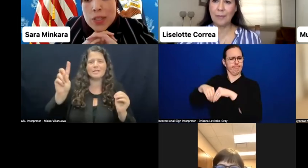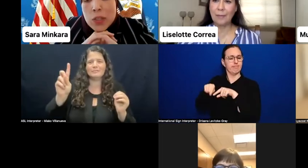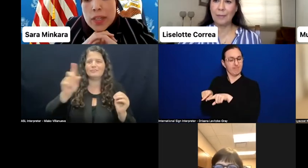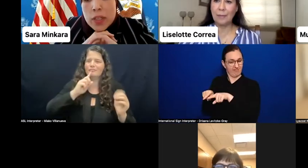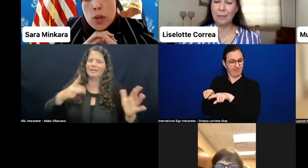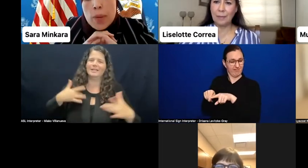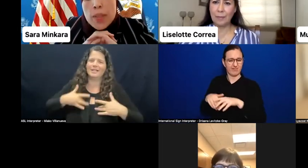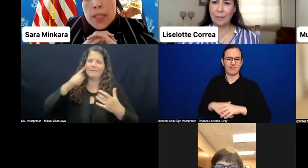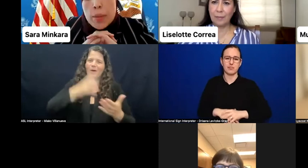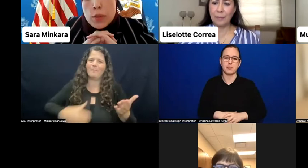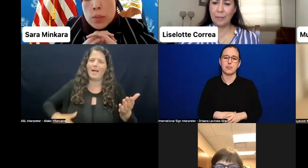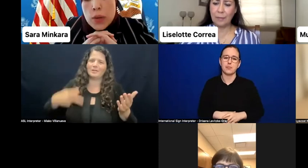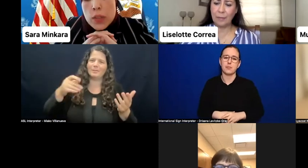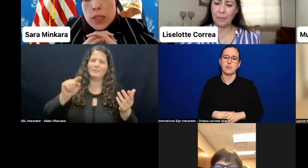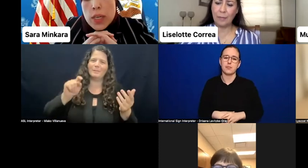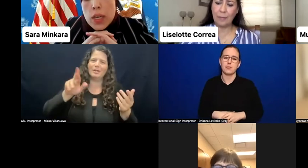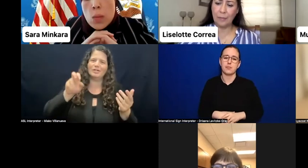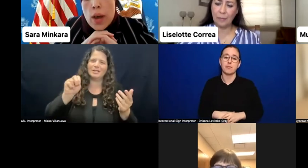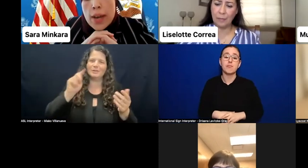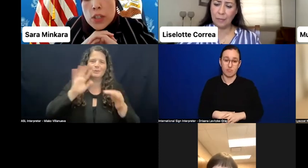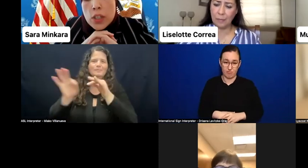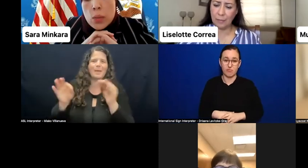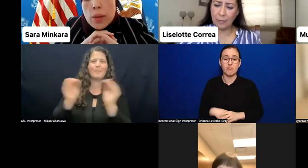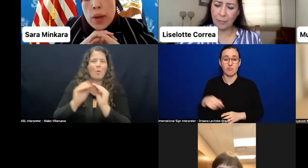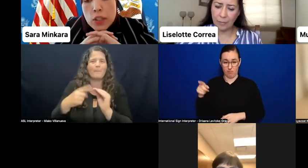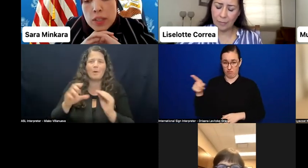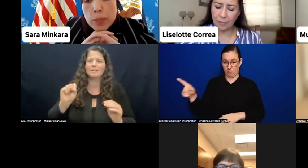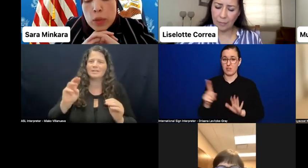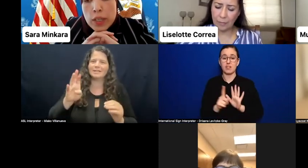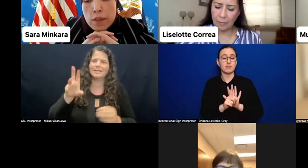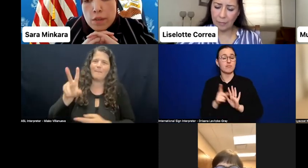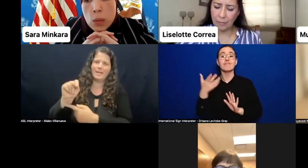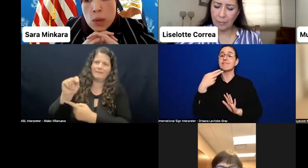to tell us more about the Summit for Democracy, what action, what action steps we are taking forward,